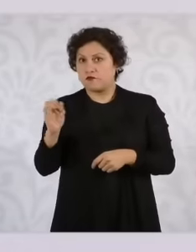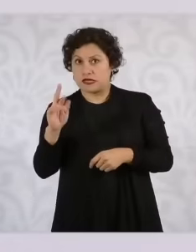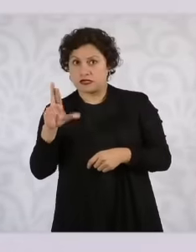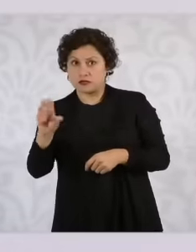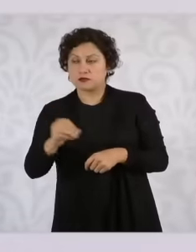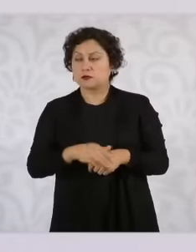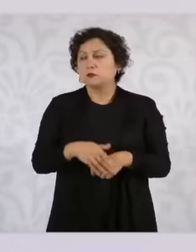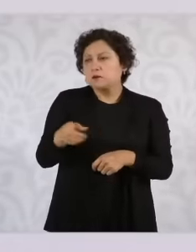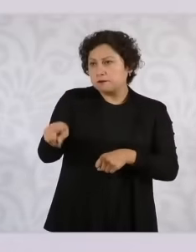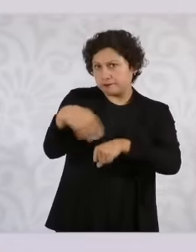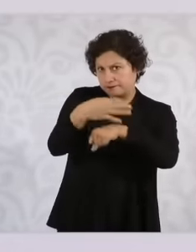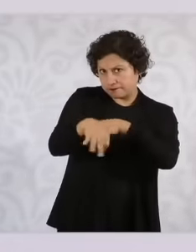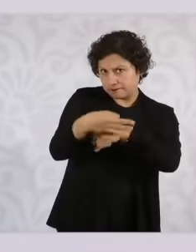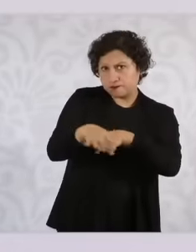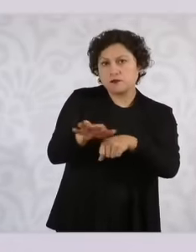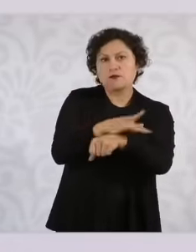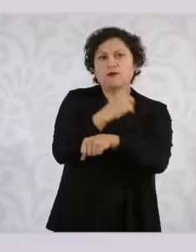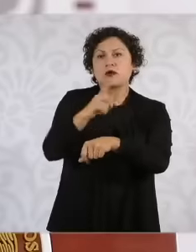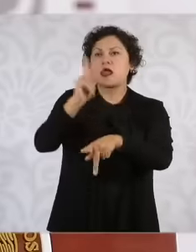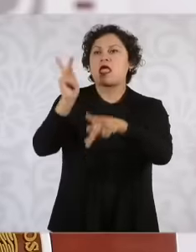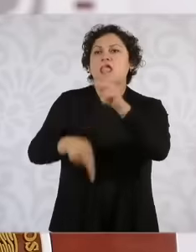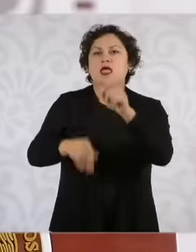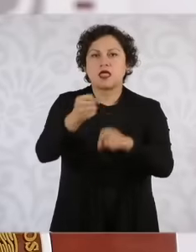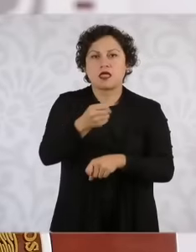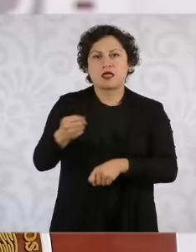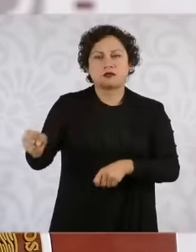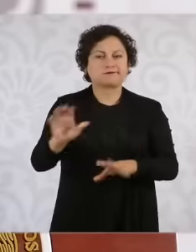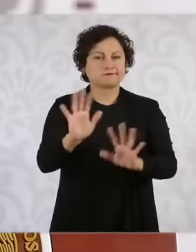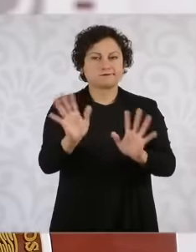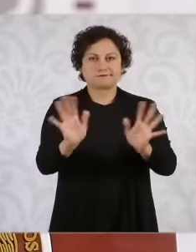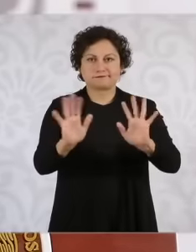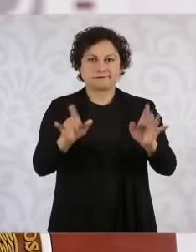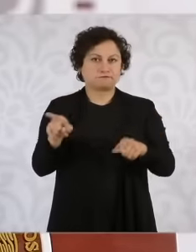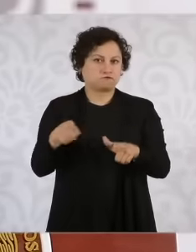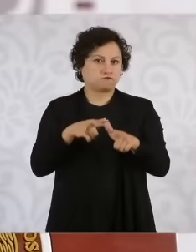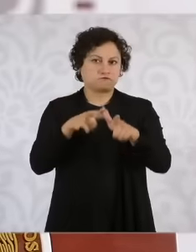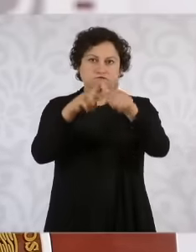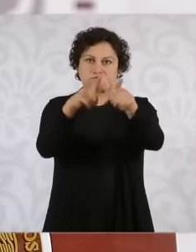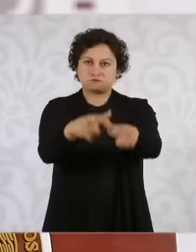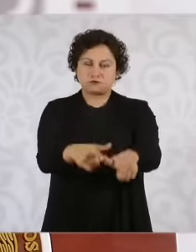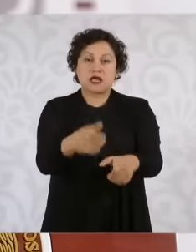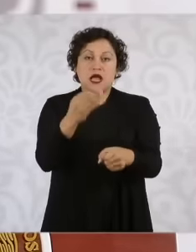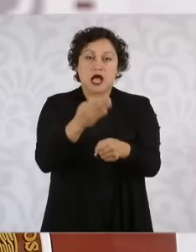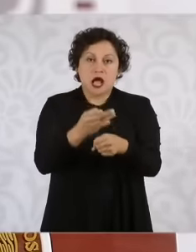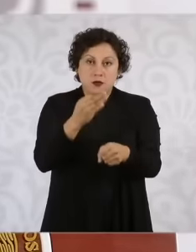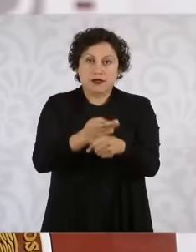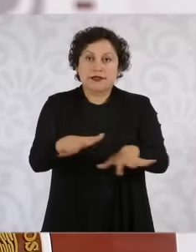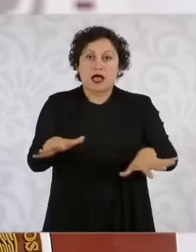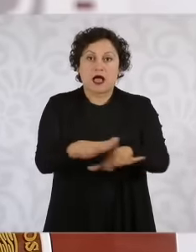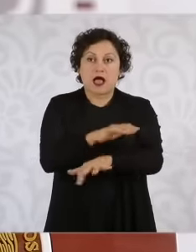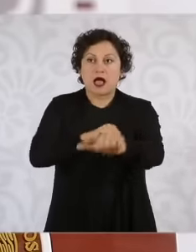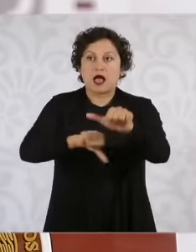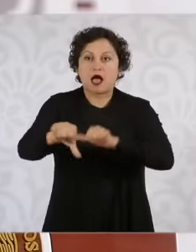strategy that was already coming and make a change now and then another change? If we don't go, it is